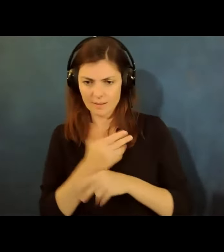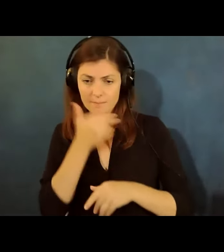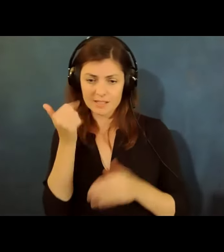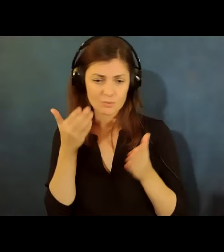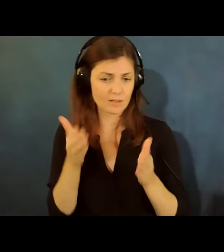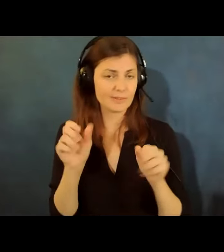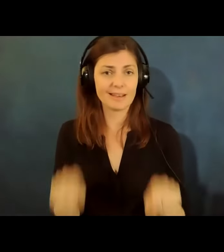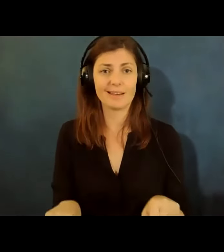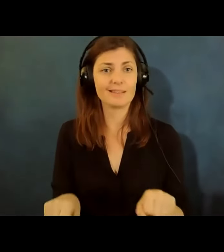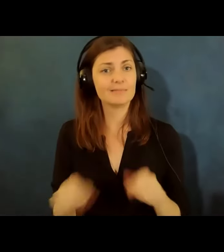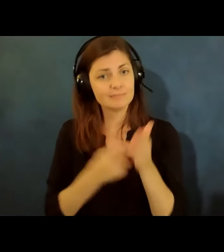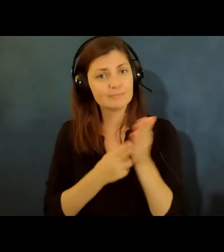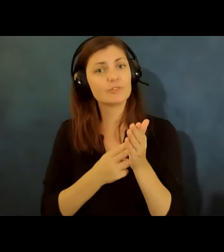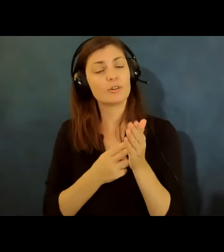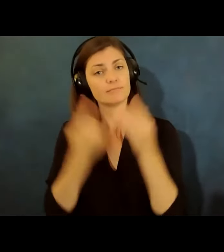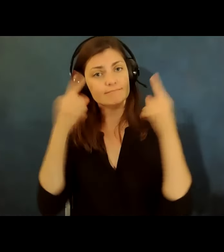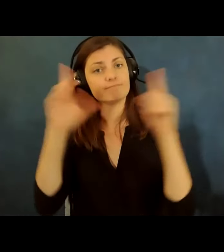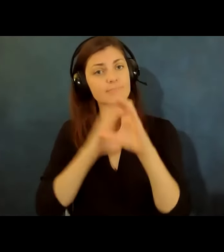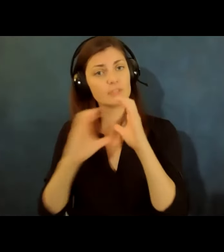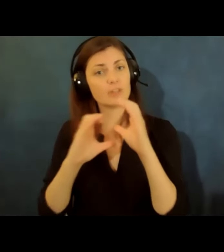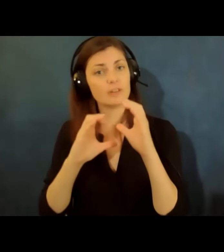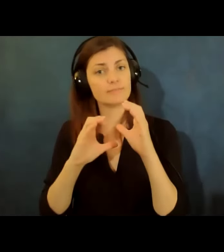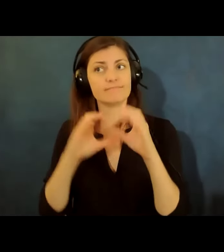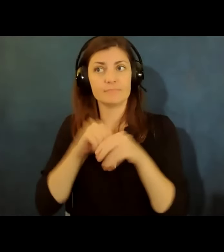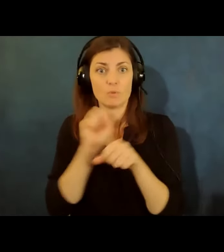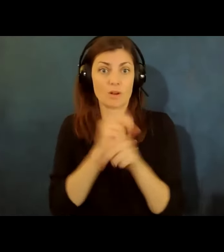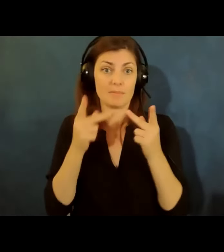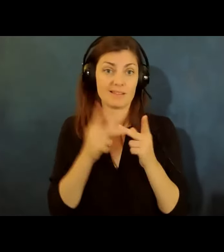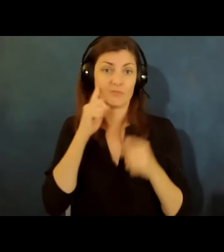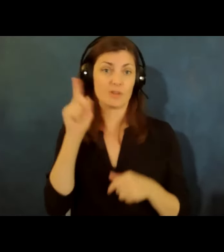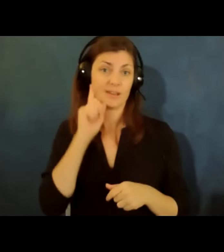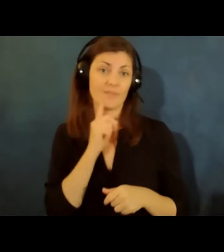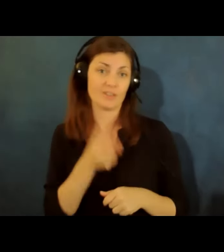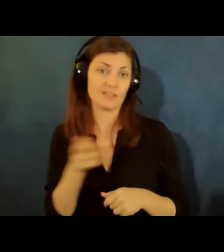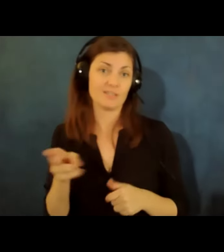effective communication in the workplace for people who are deaf or hard of hearing